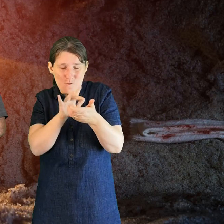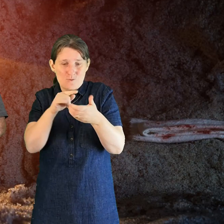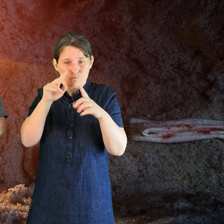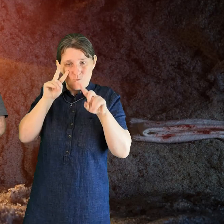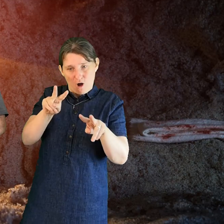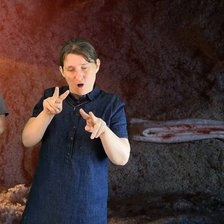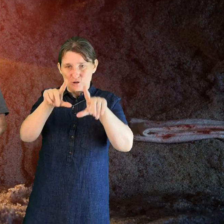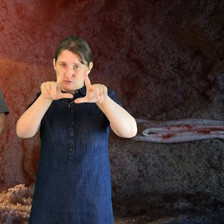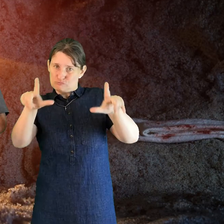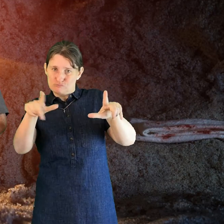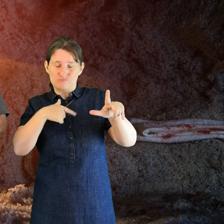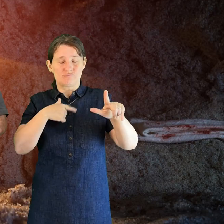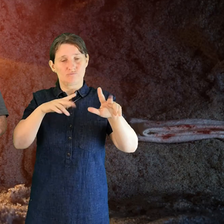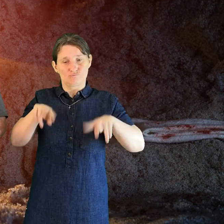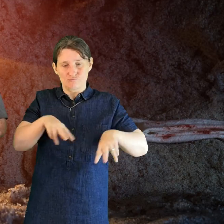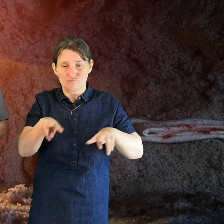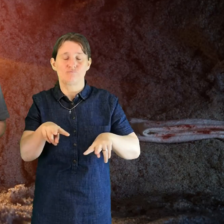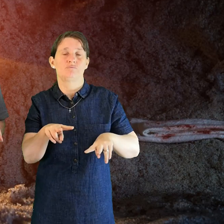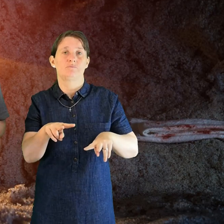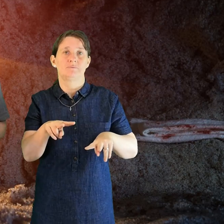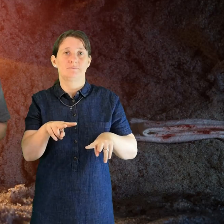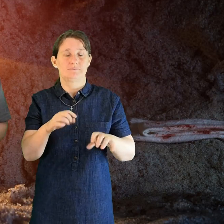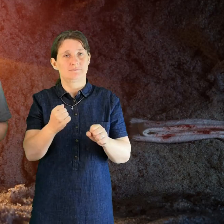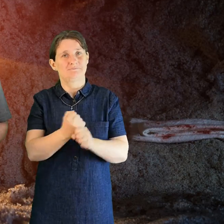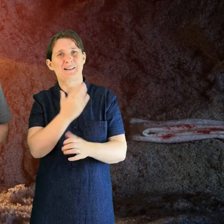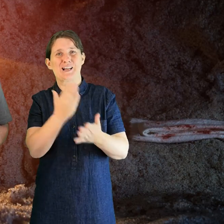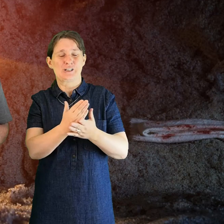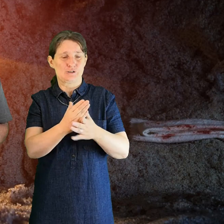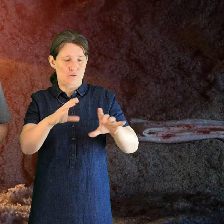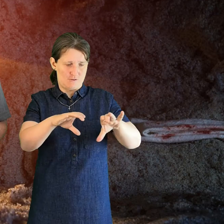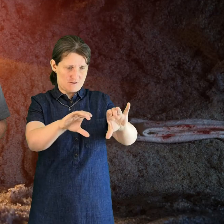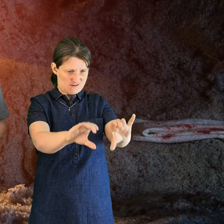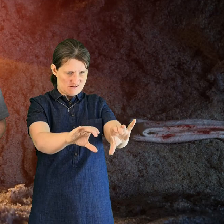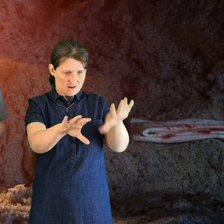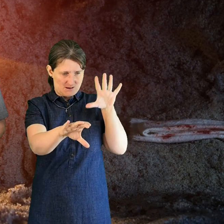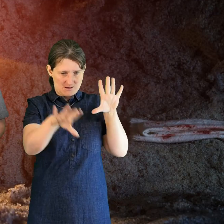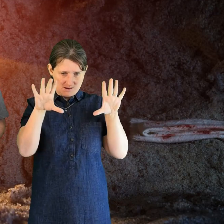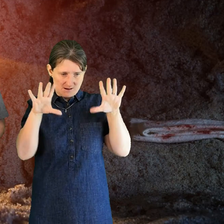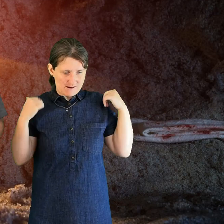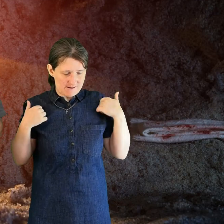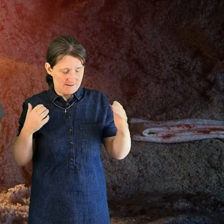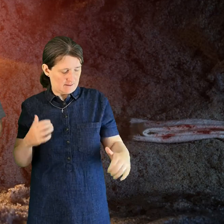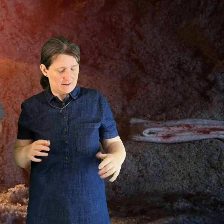make sure your phones on the table or your laptops ready get your hands out if you can sign